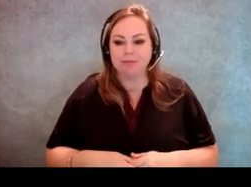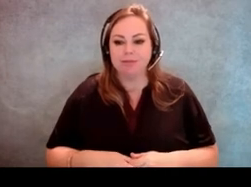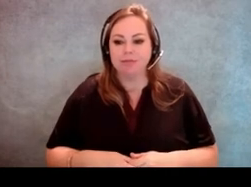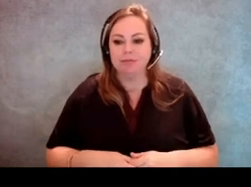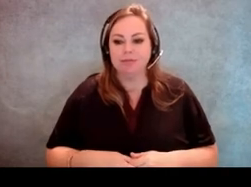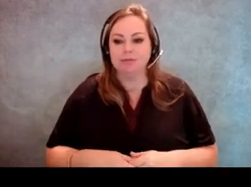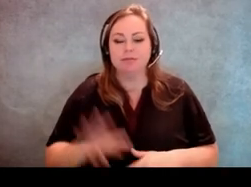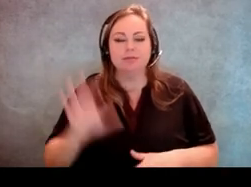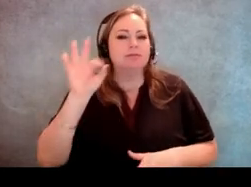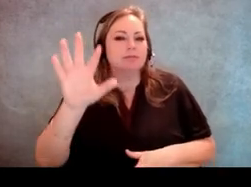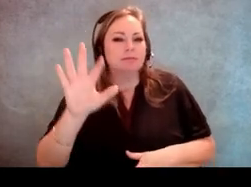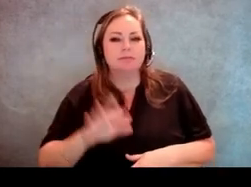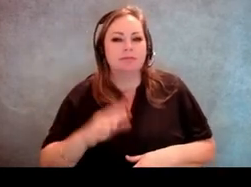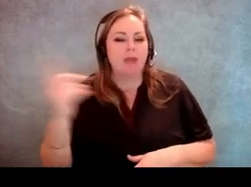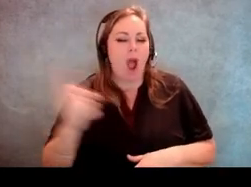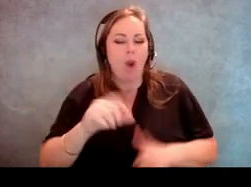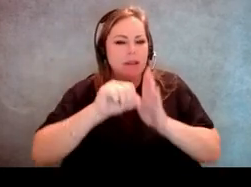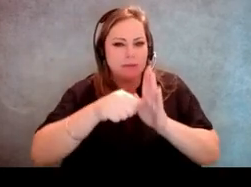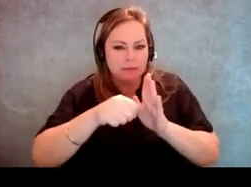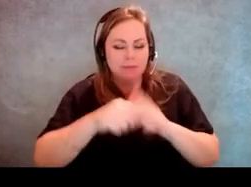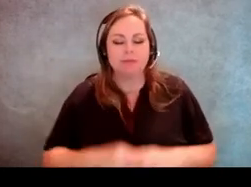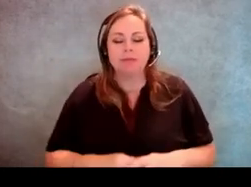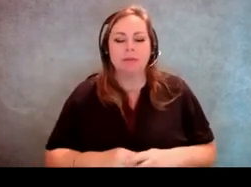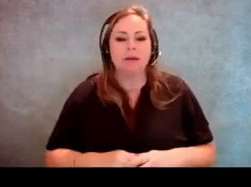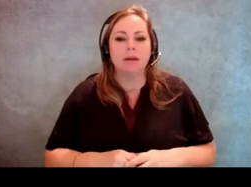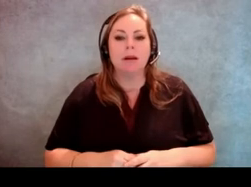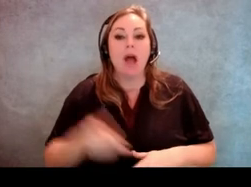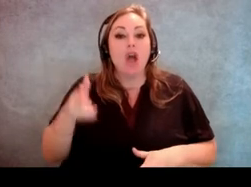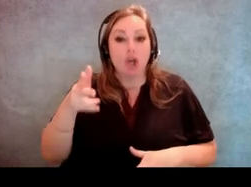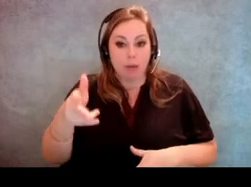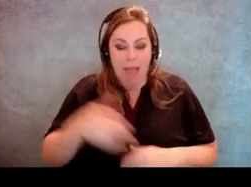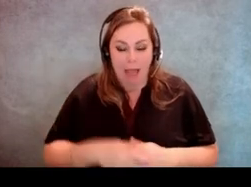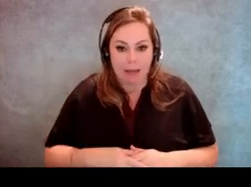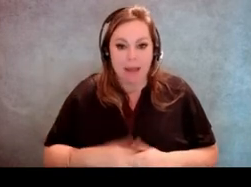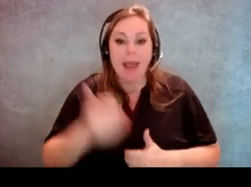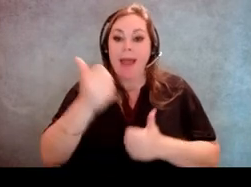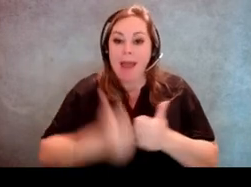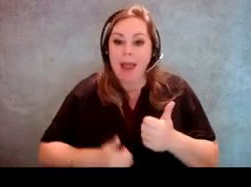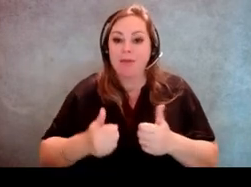what I always say when we talk about curbside voting, every polling location should offer curbside voting,